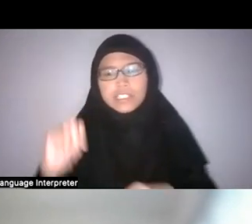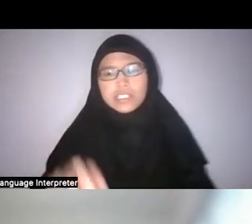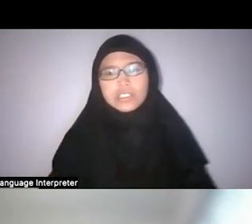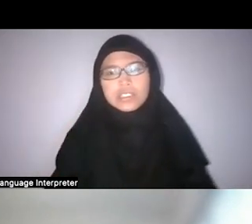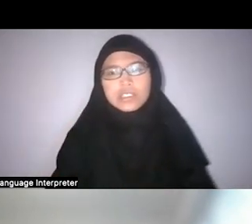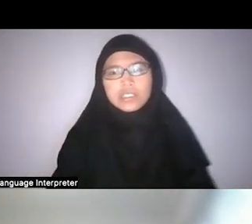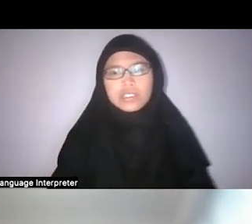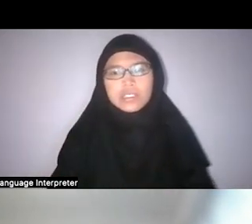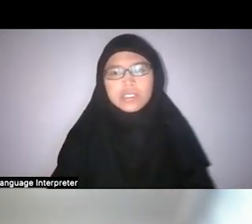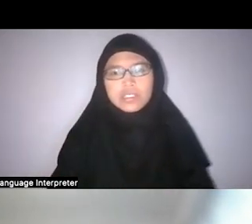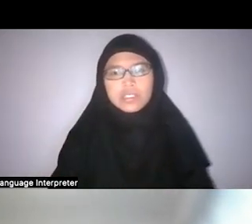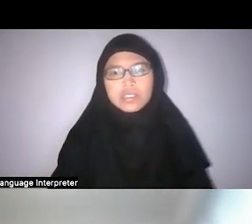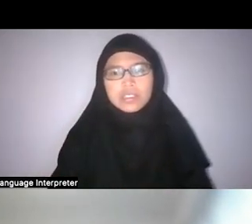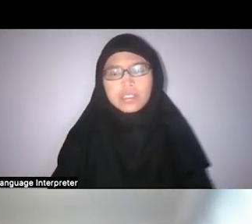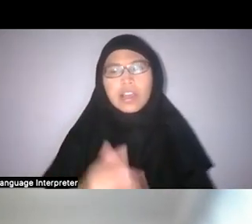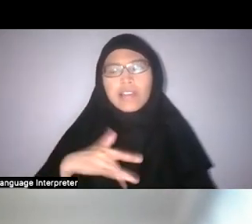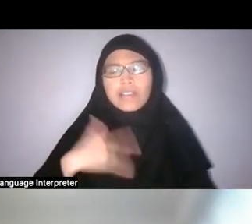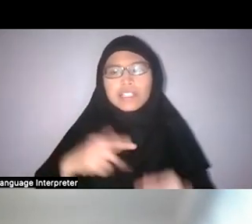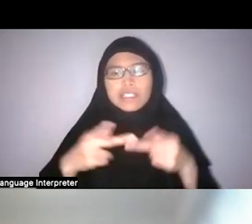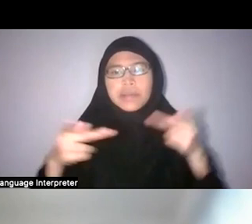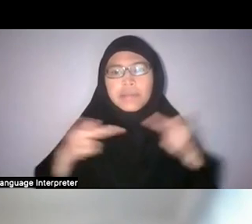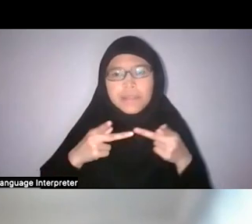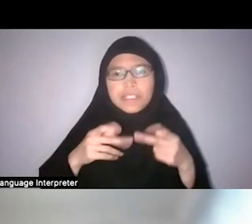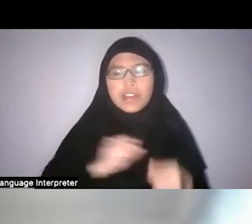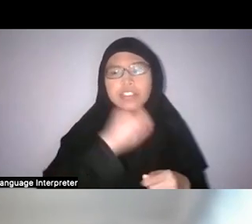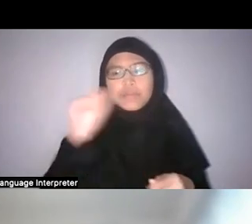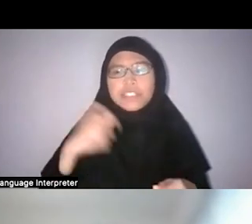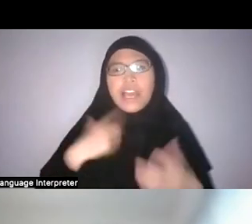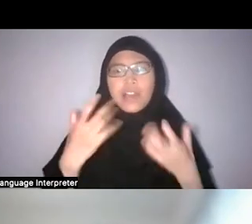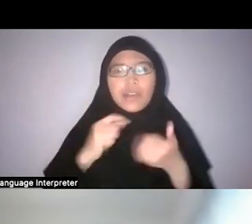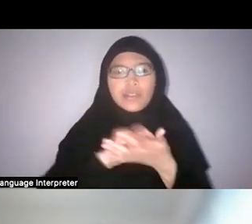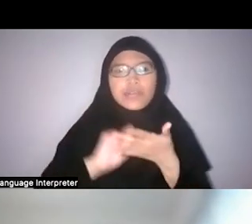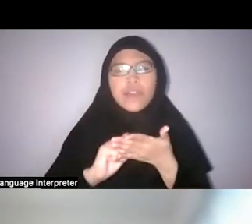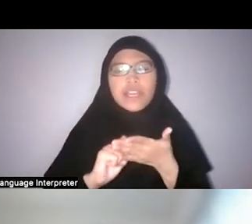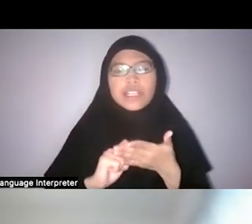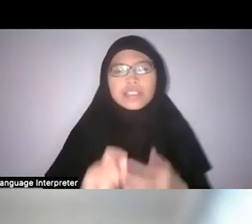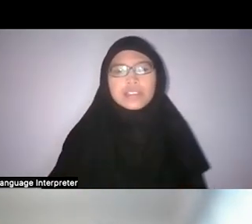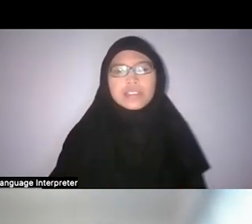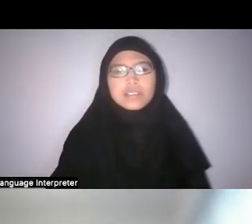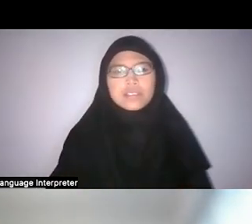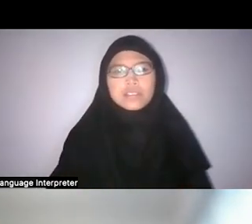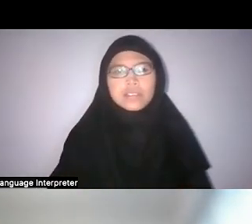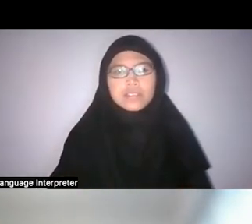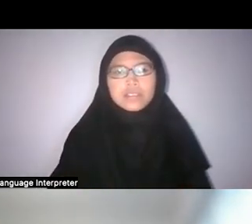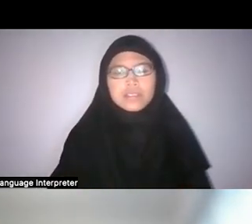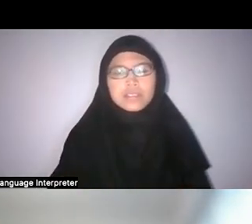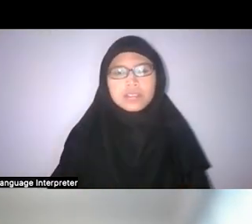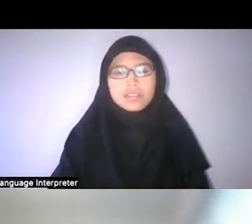and this is a space where I want to be writing about and I want to be thinking more critically about.